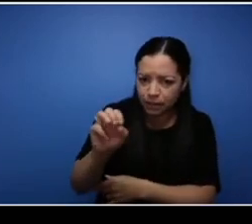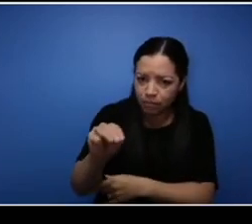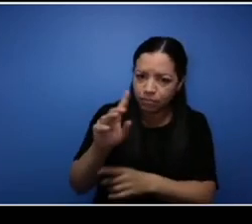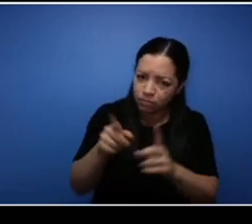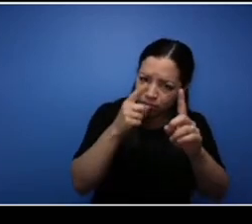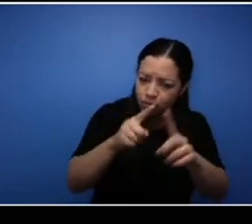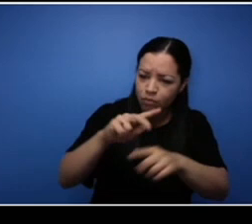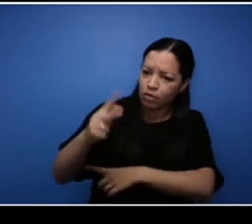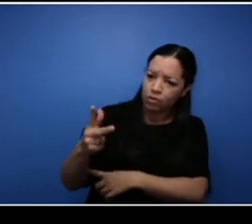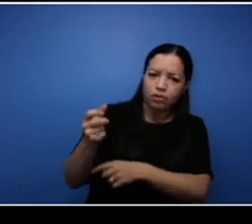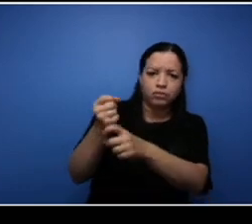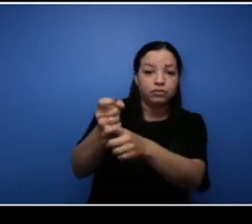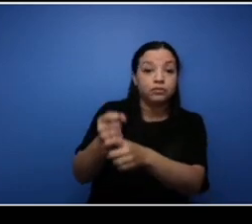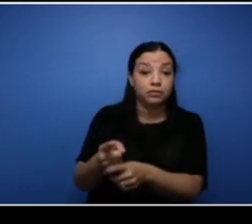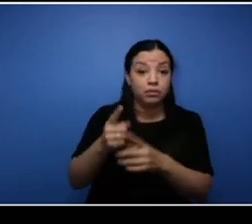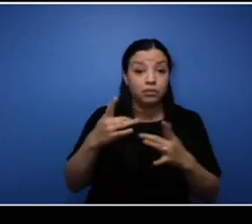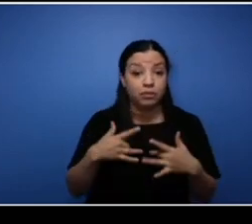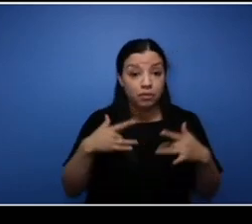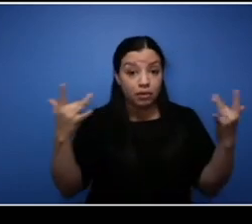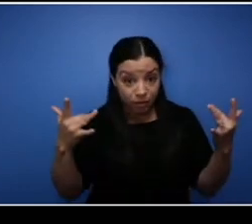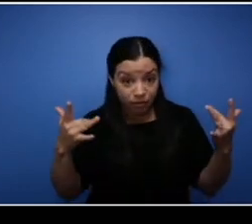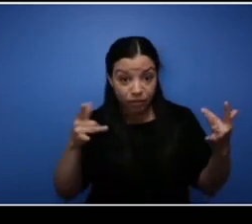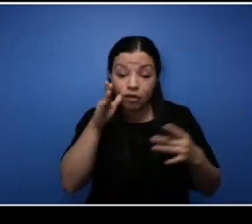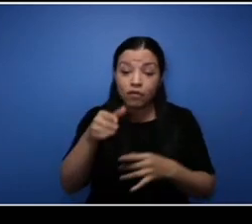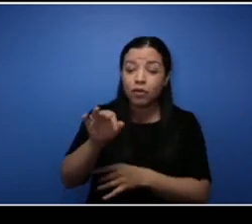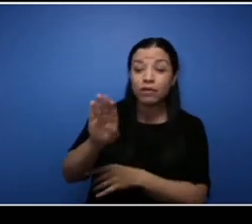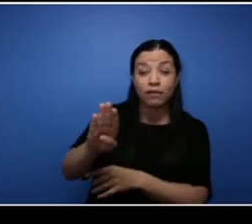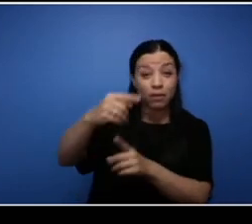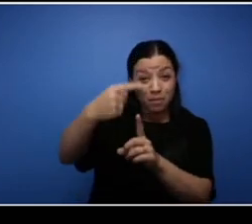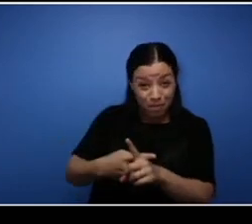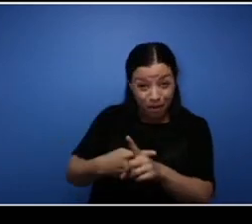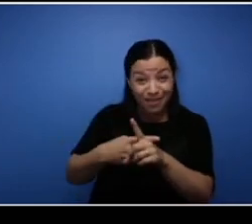committed um honoring African Heritage Month and the contributions of Black people all